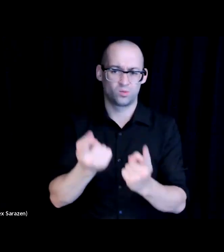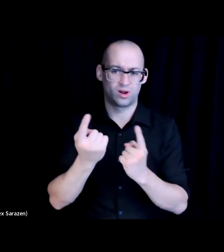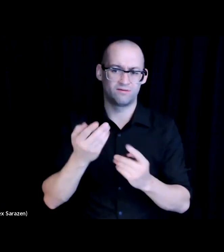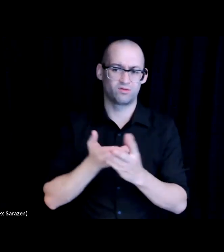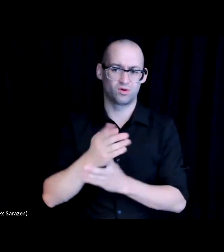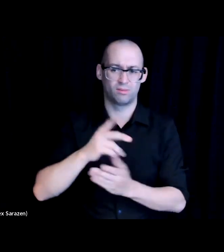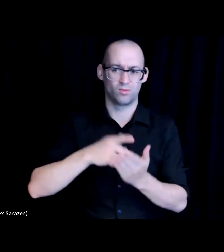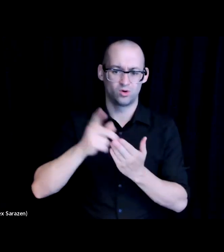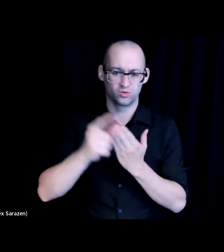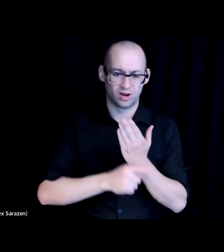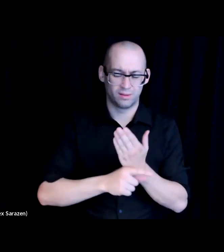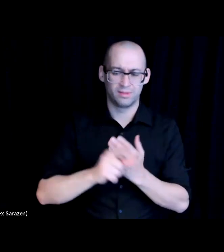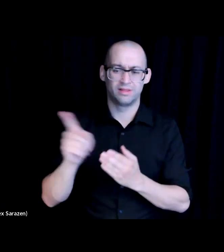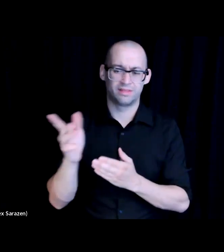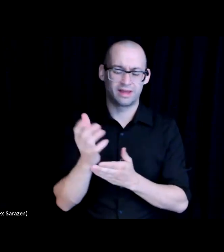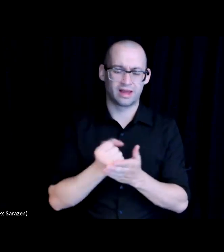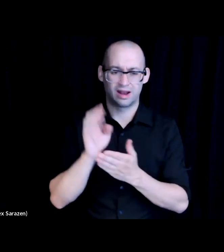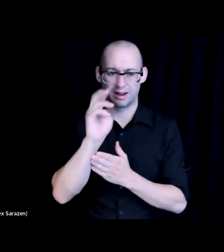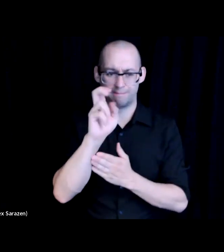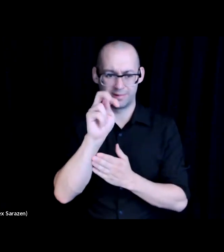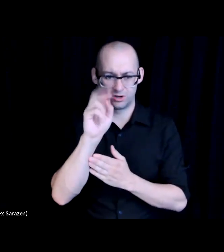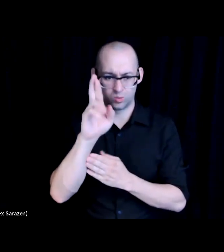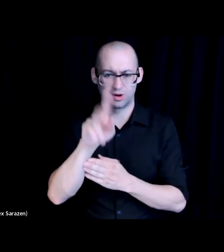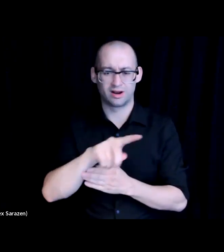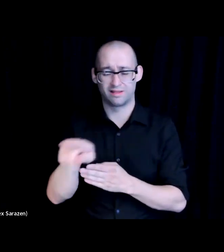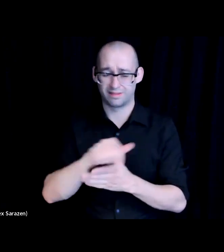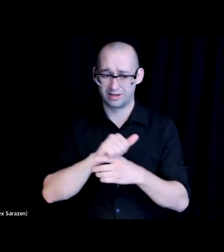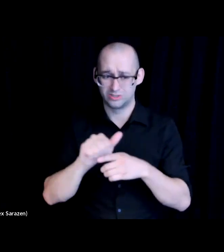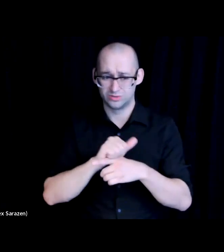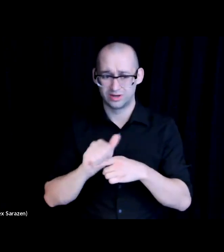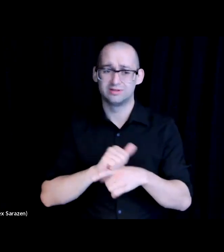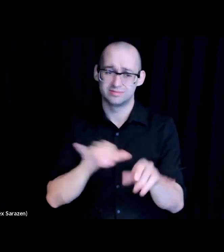and they get a mentor, but that training is typically what we call the re-entry part to